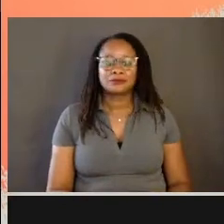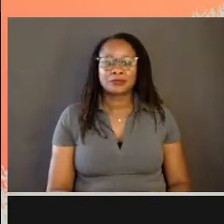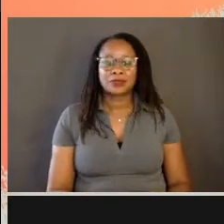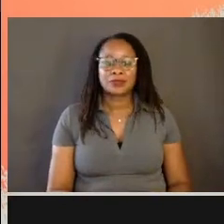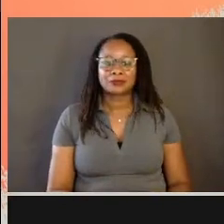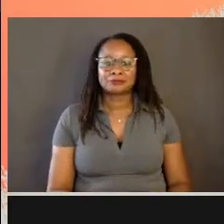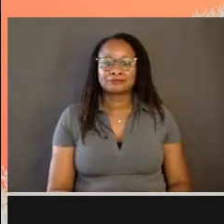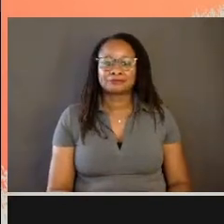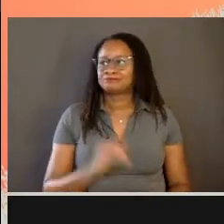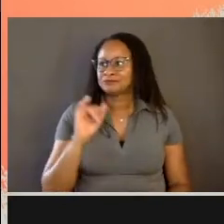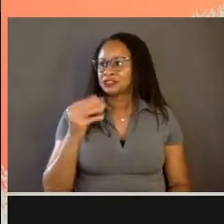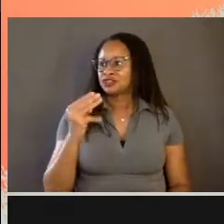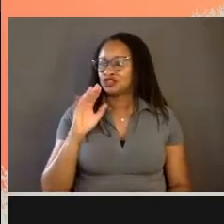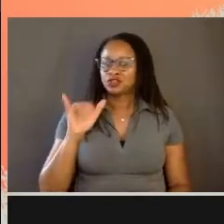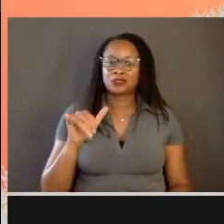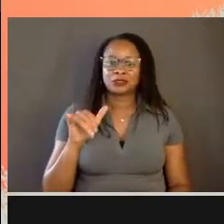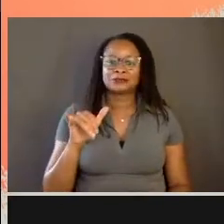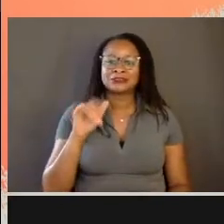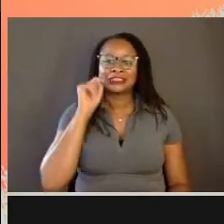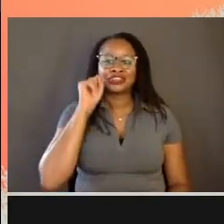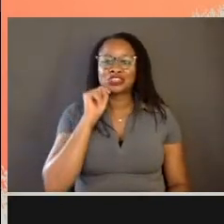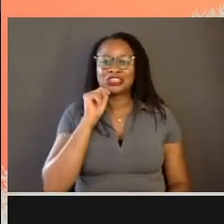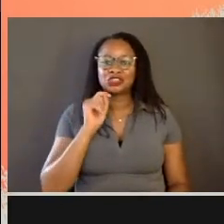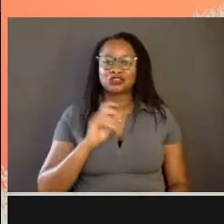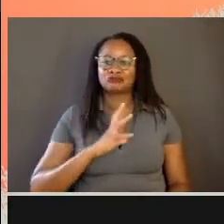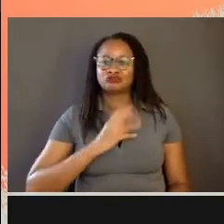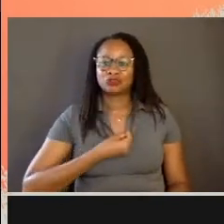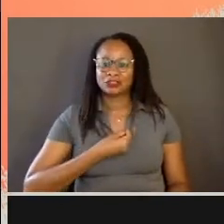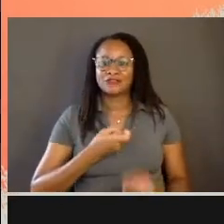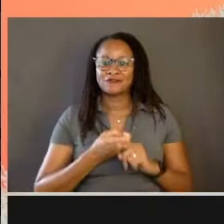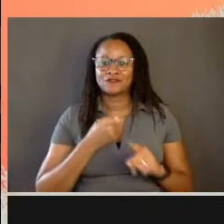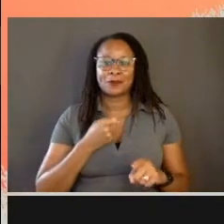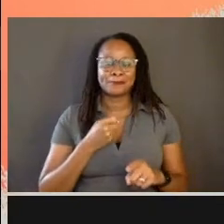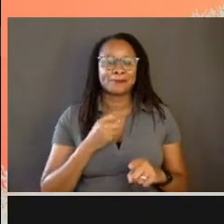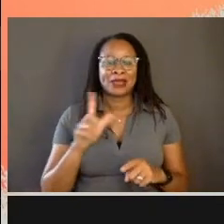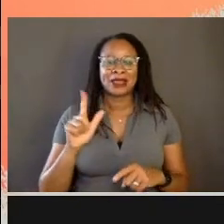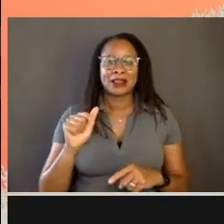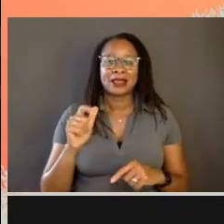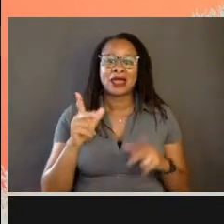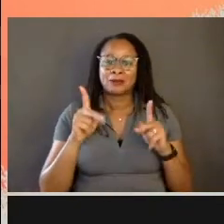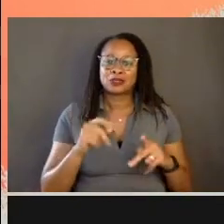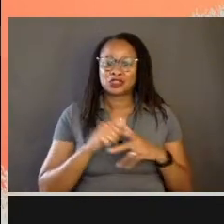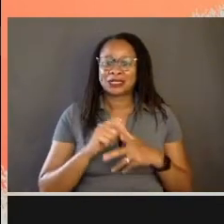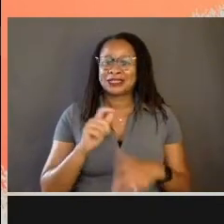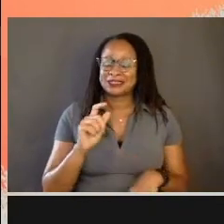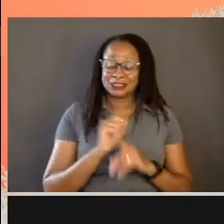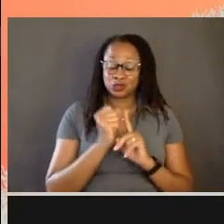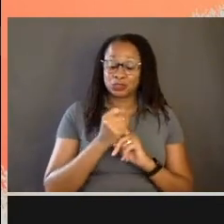Jimmy is the trans teenager from LA. He is somebody who's in a situation of educating adults